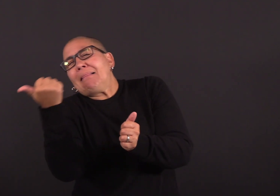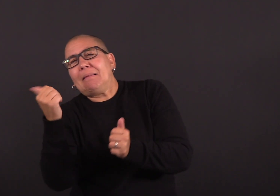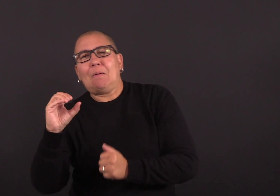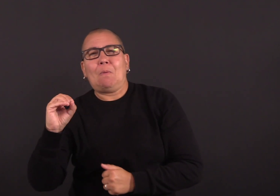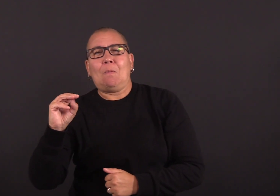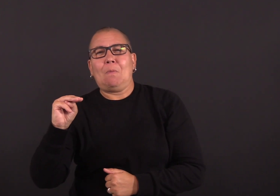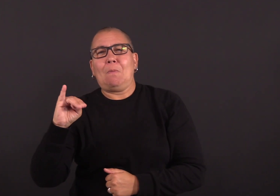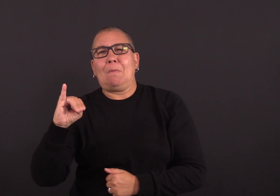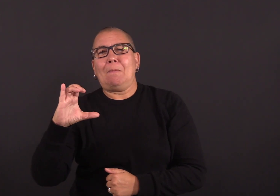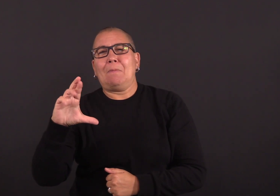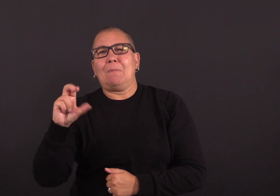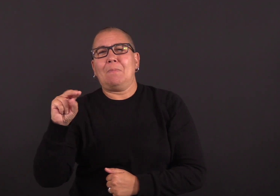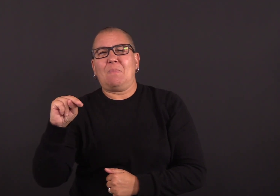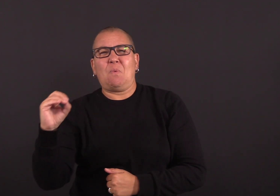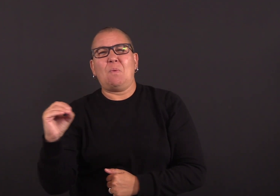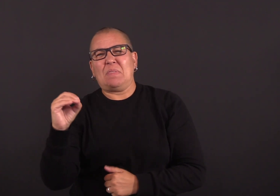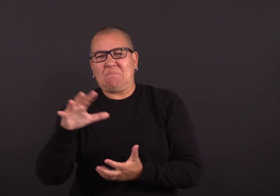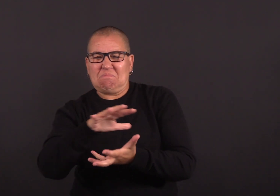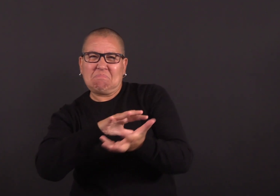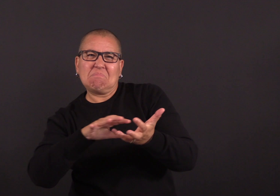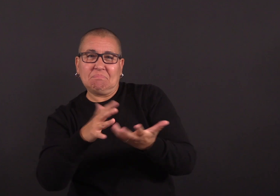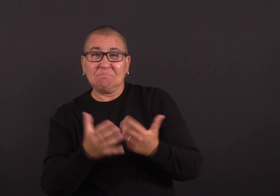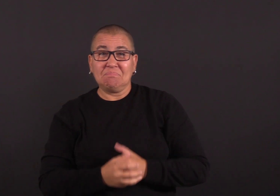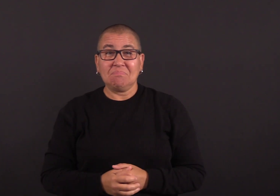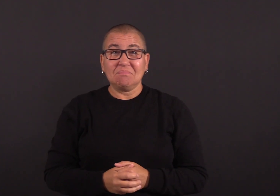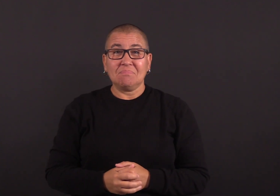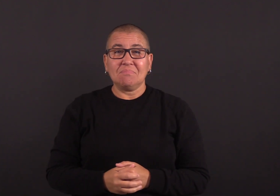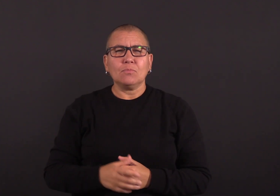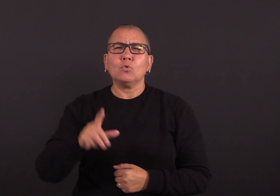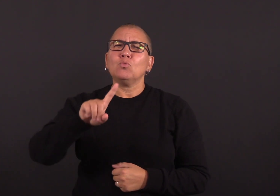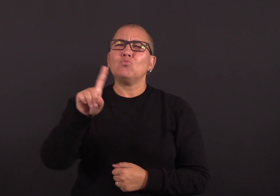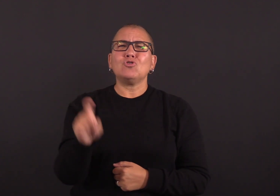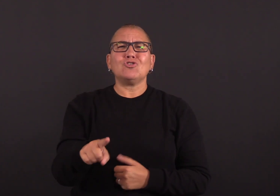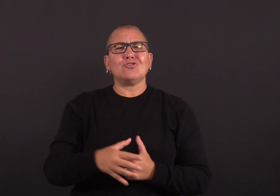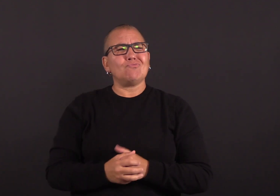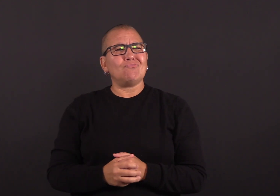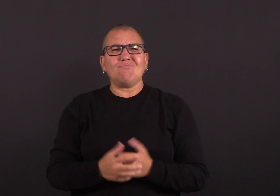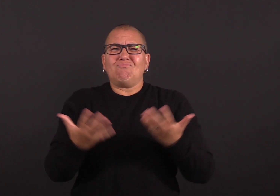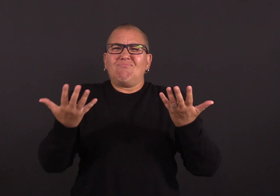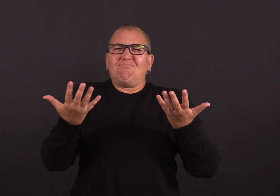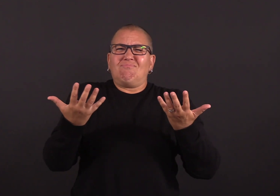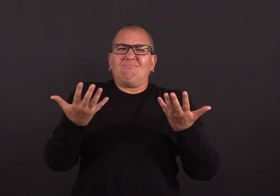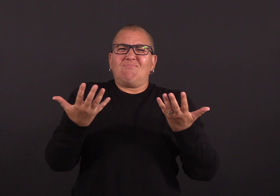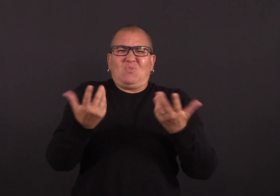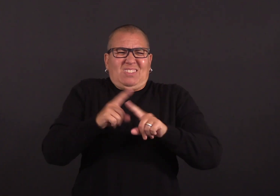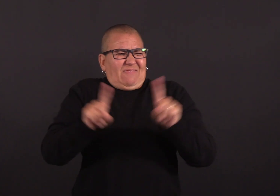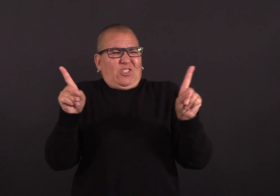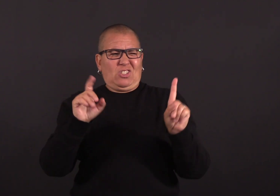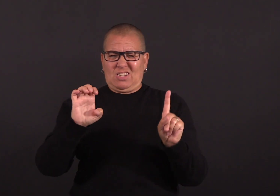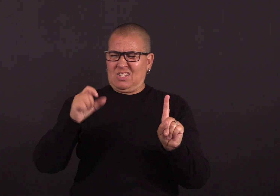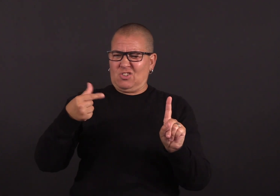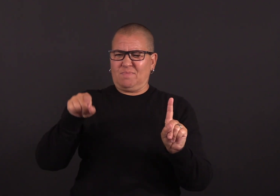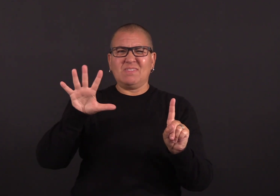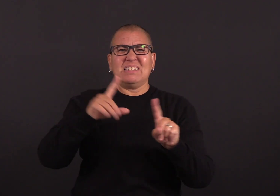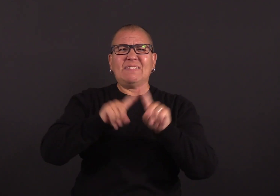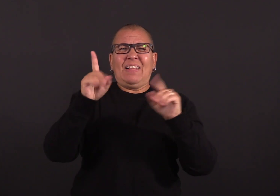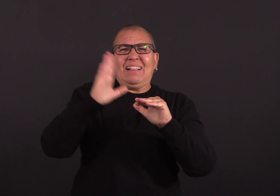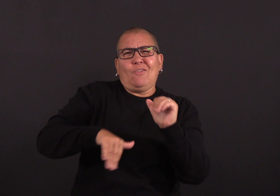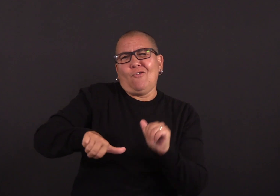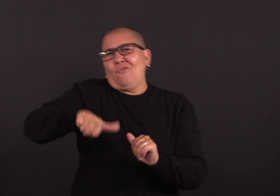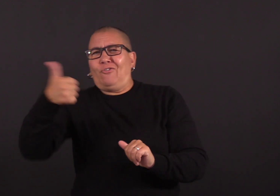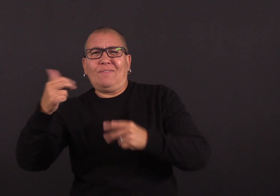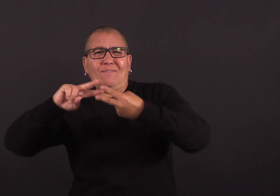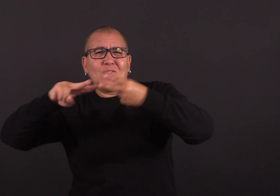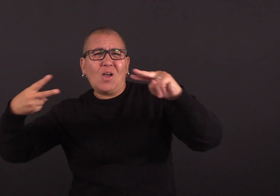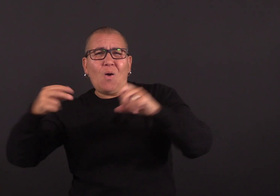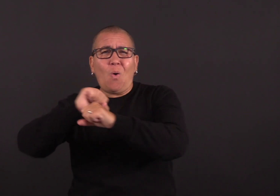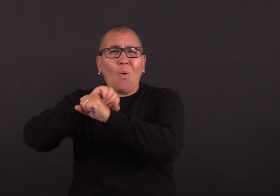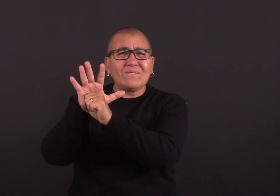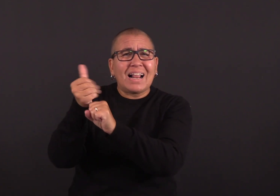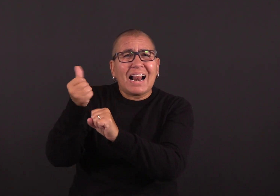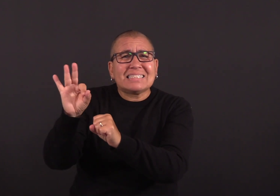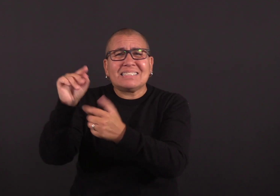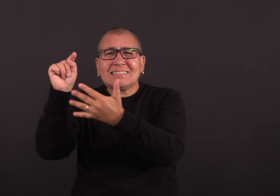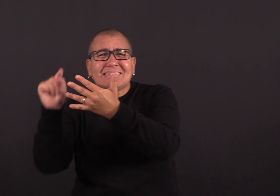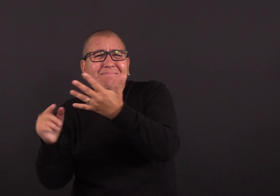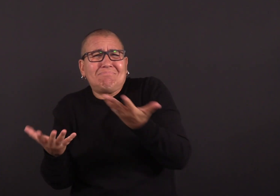FL 1.5.1 (or Fornax), which is reported to be surging rapidly in the U.S. and accounted for